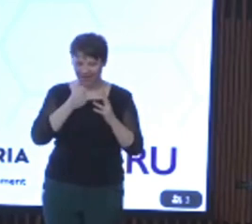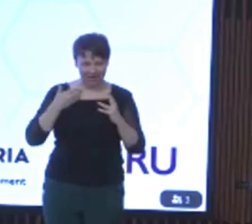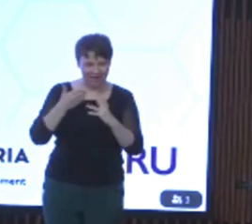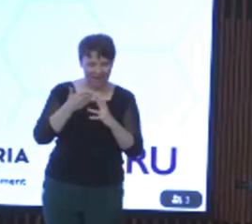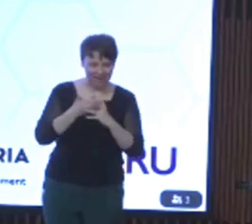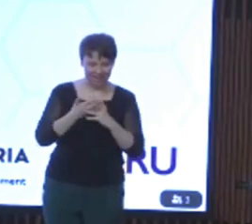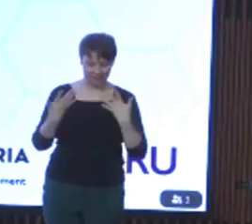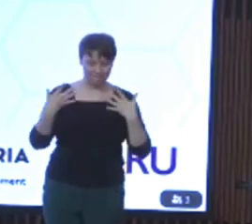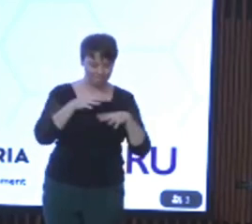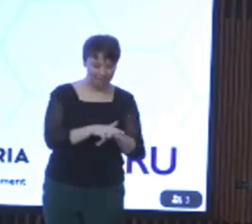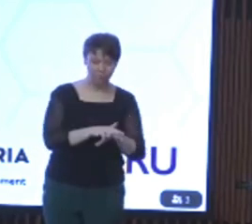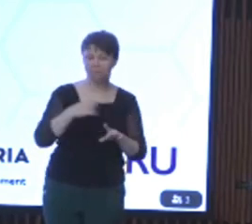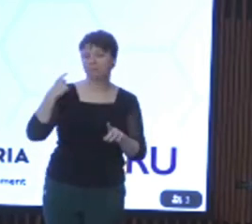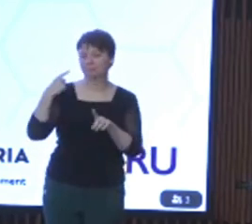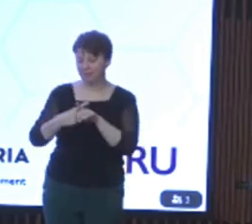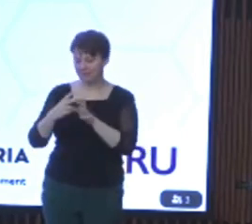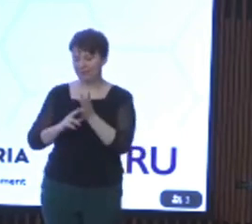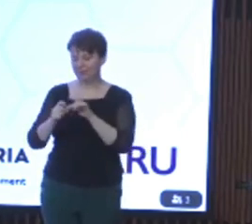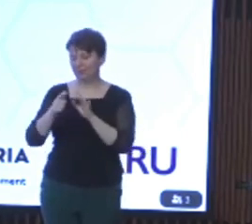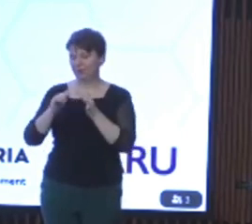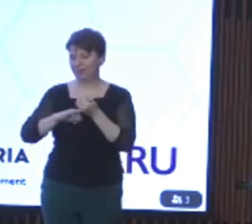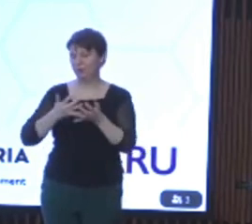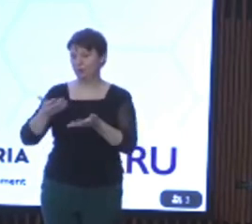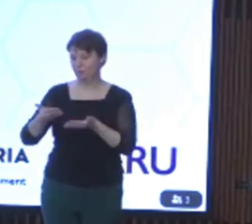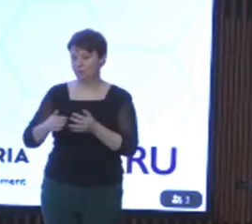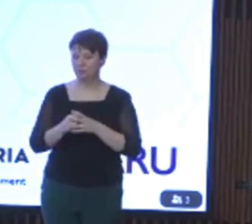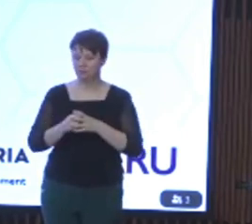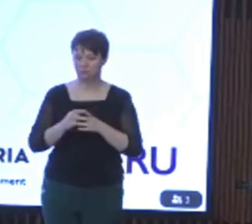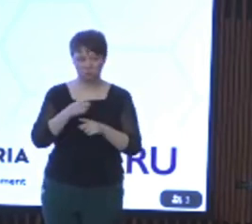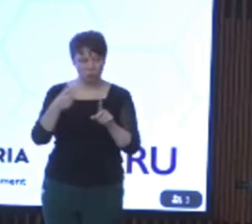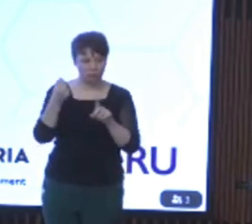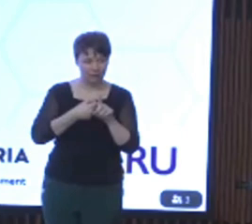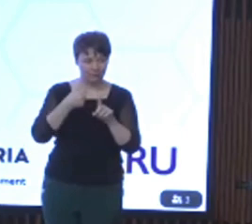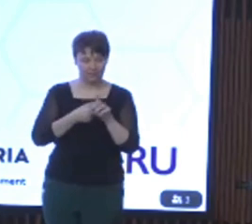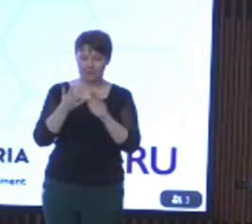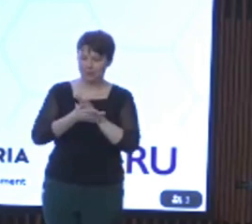mainstream services as well as the NDIS and as advocates you support individuals to prevent or